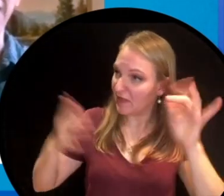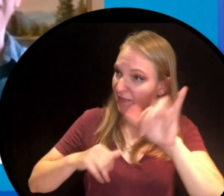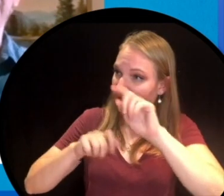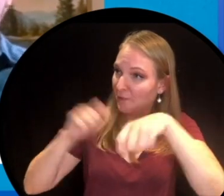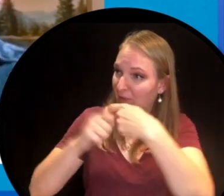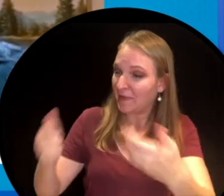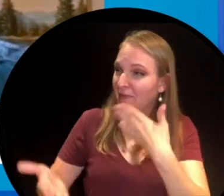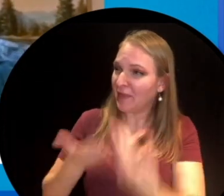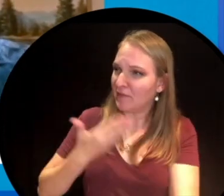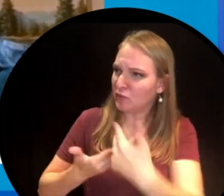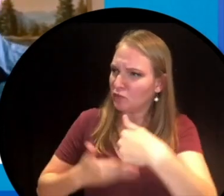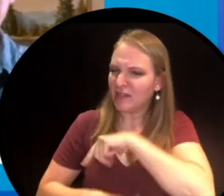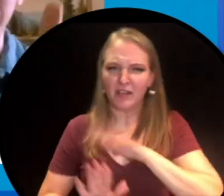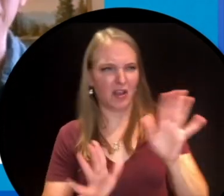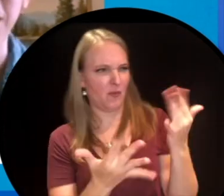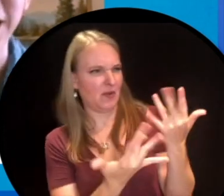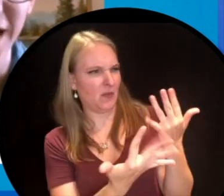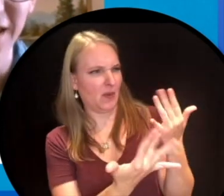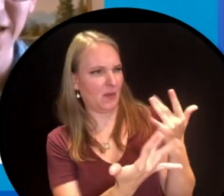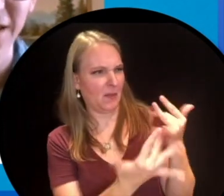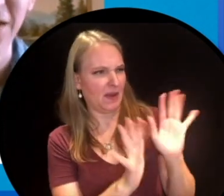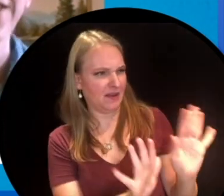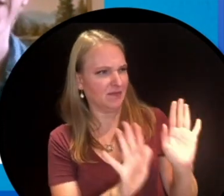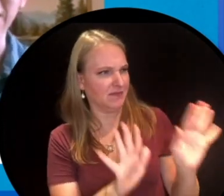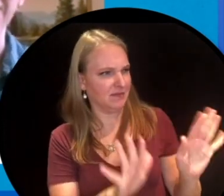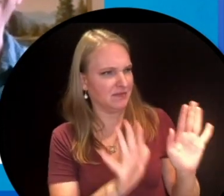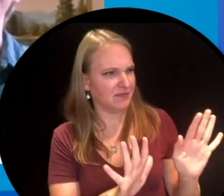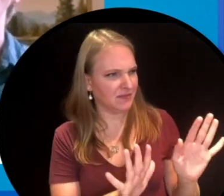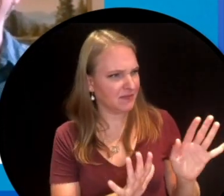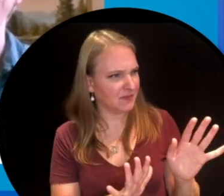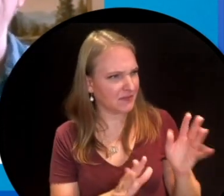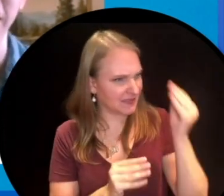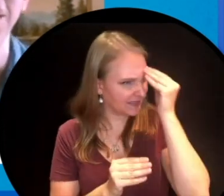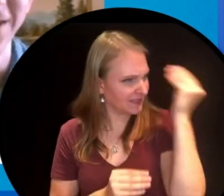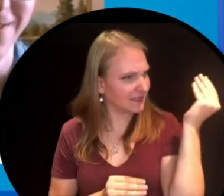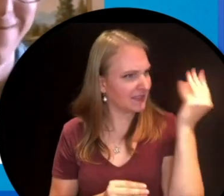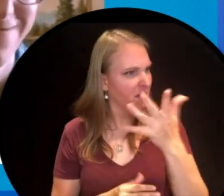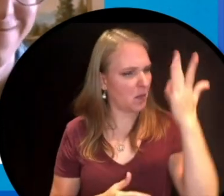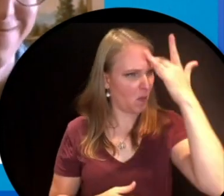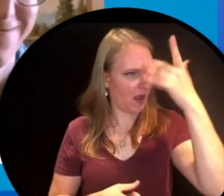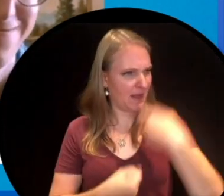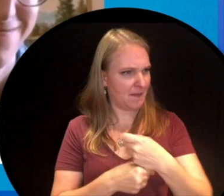Thanks for joining us and hang on. Wait a second. Let's let's tell them why they built it. Oh